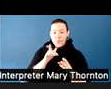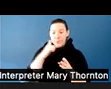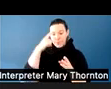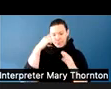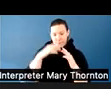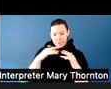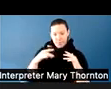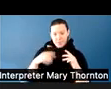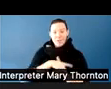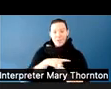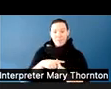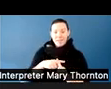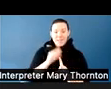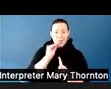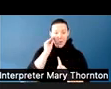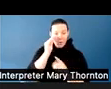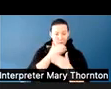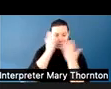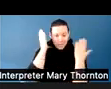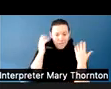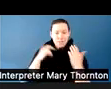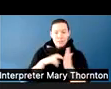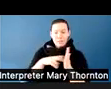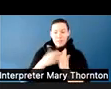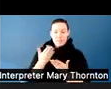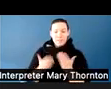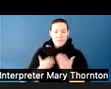homelessness may be prone to have more disruptive behaviors